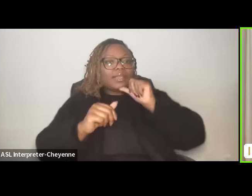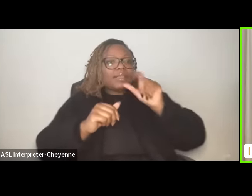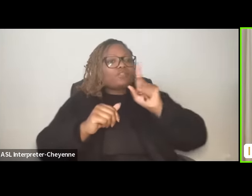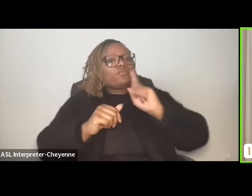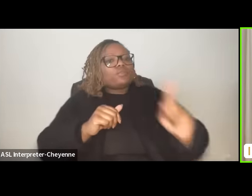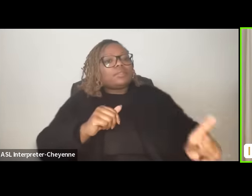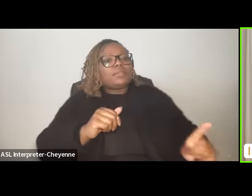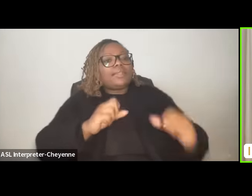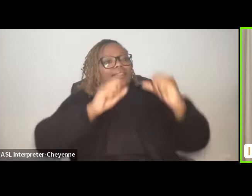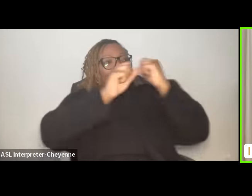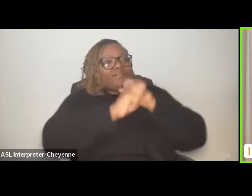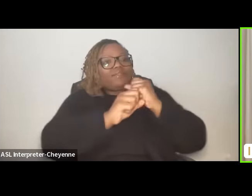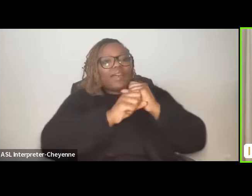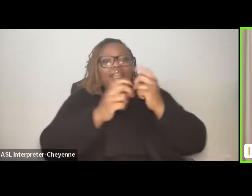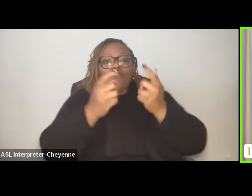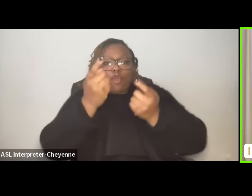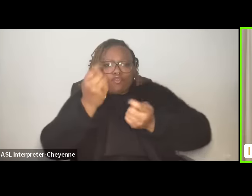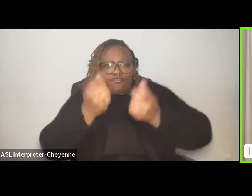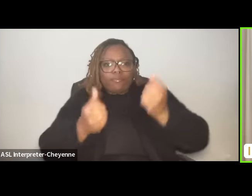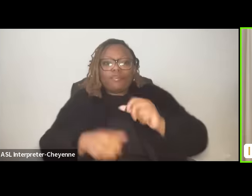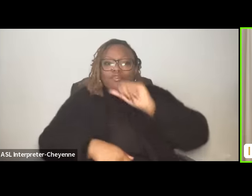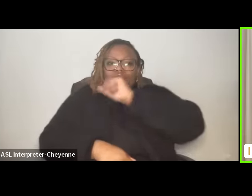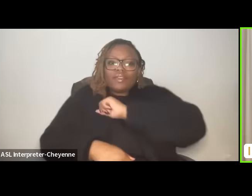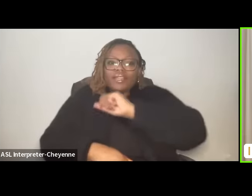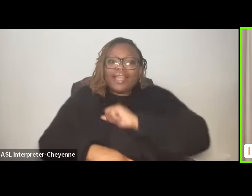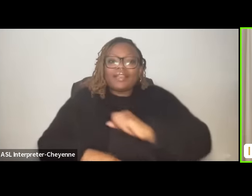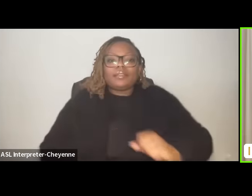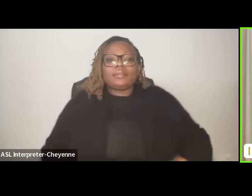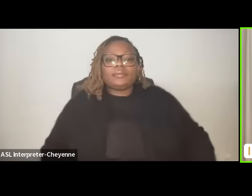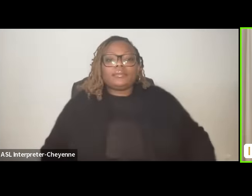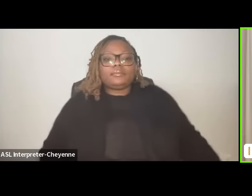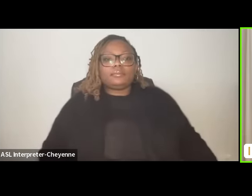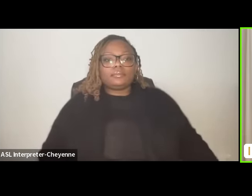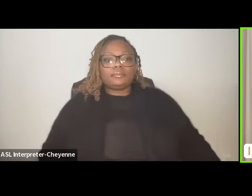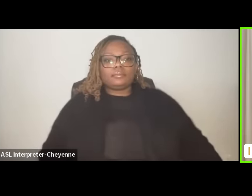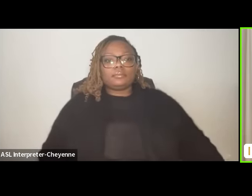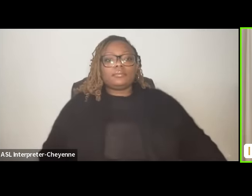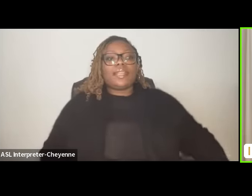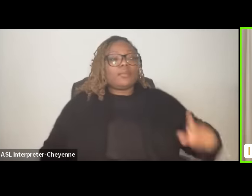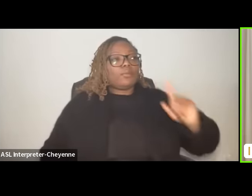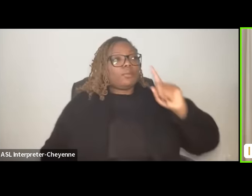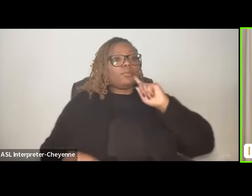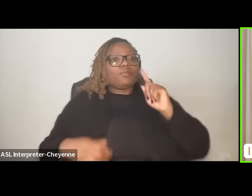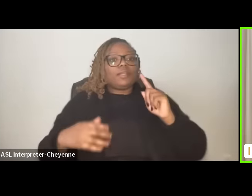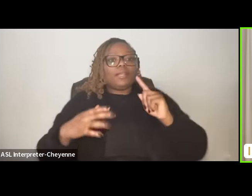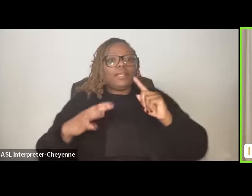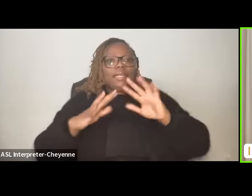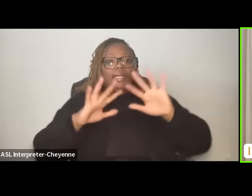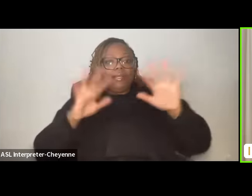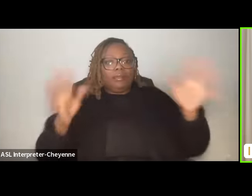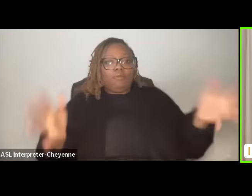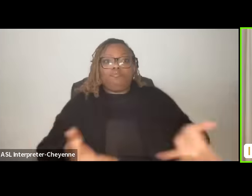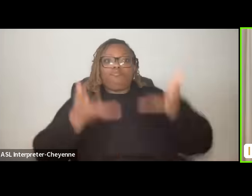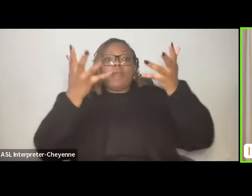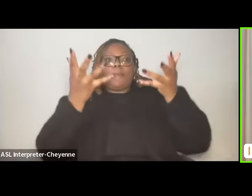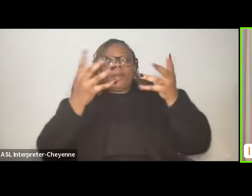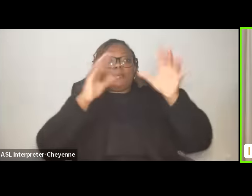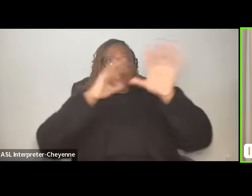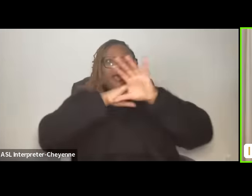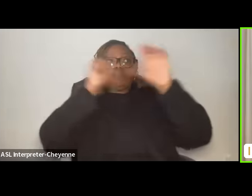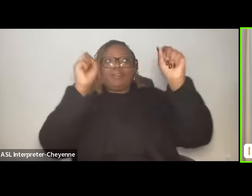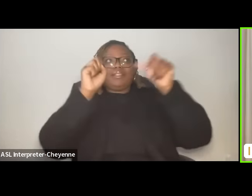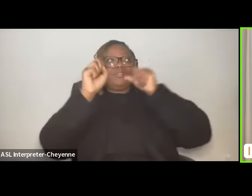fight or remove gangs really it would serve to prop up Ariel Ali who is again an unelected